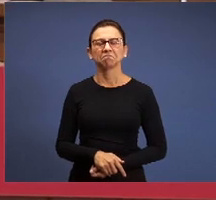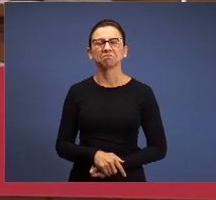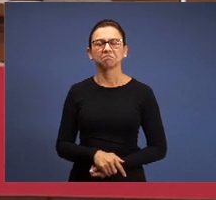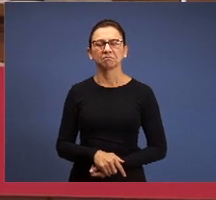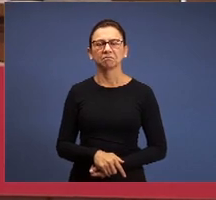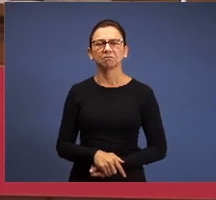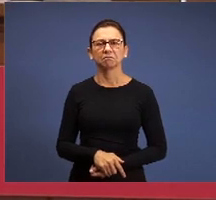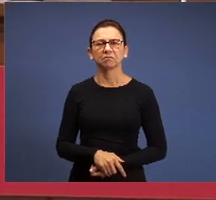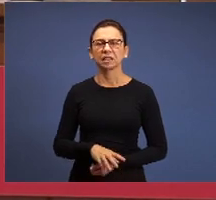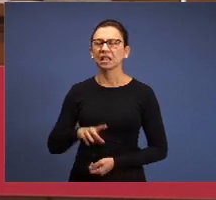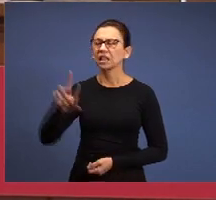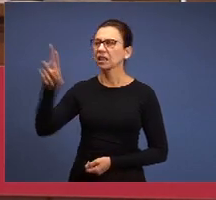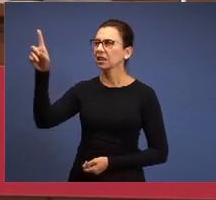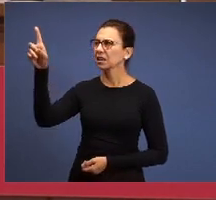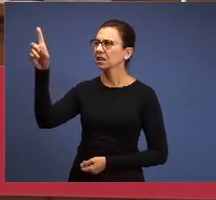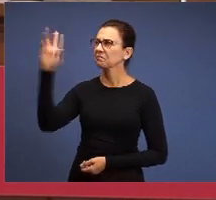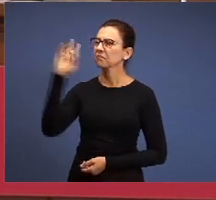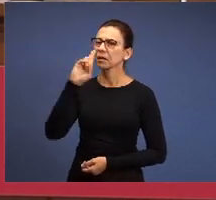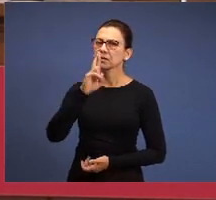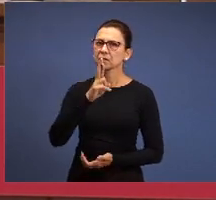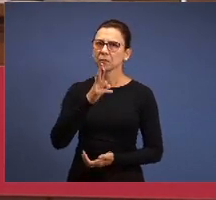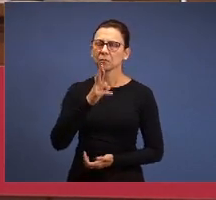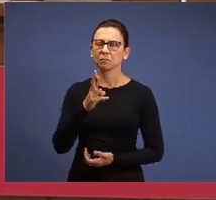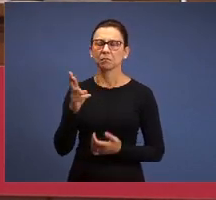from the Lord, on this celebration of